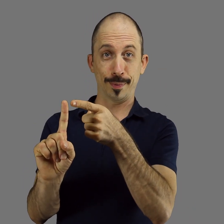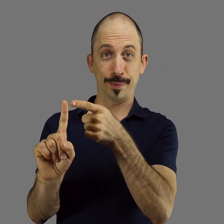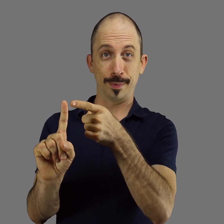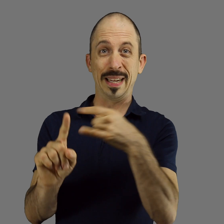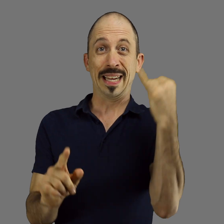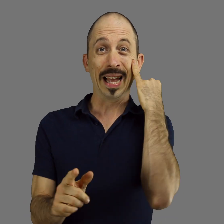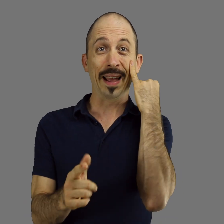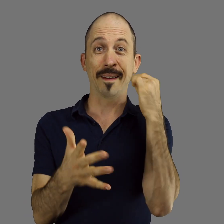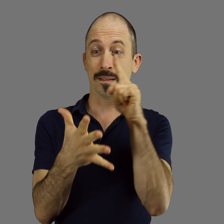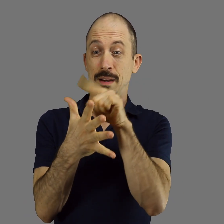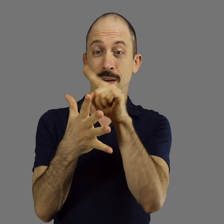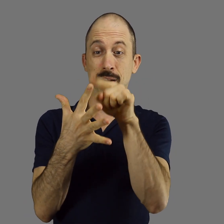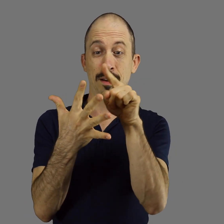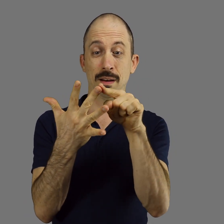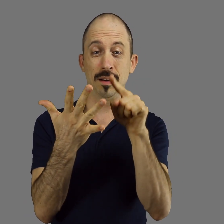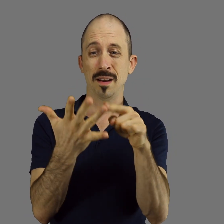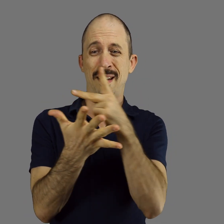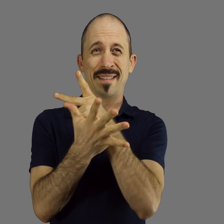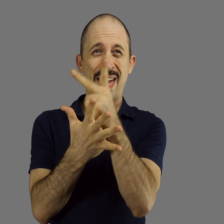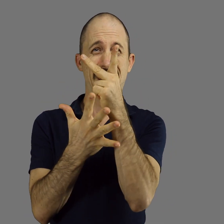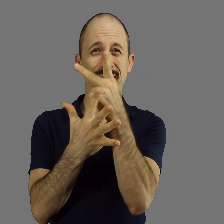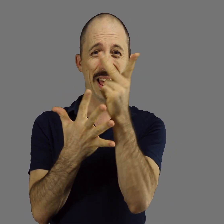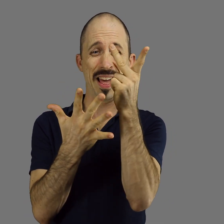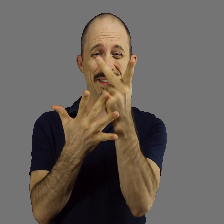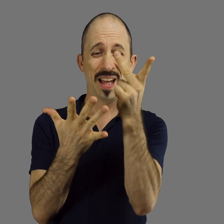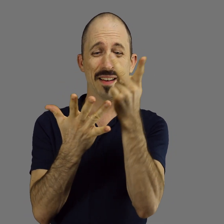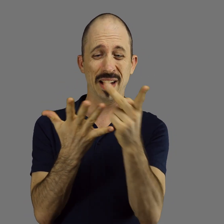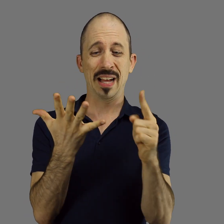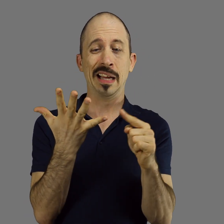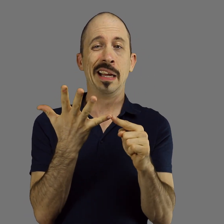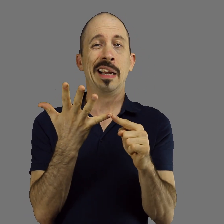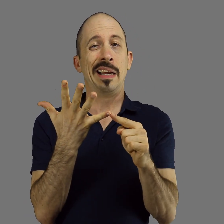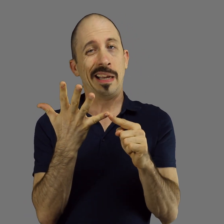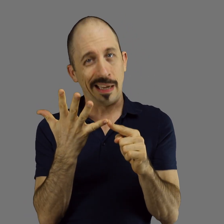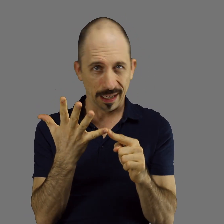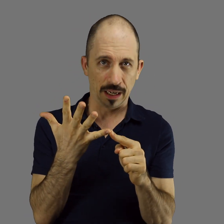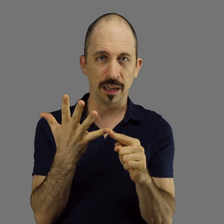If the first four options fail, The 5th option could be a last resort.